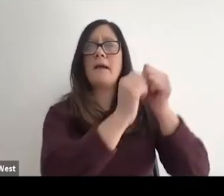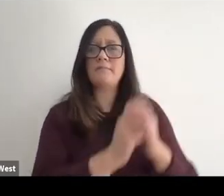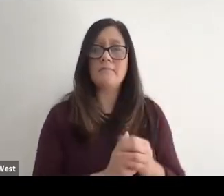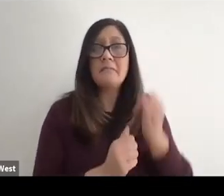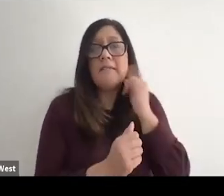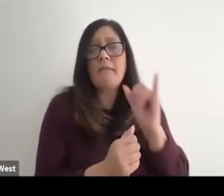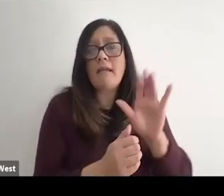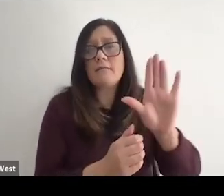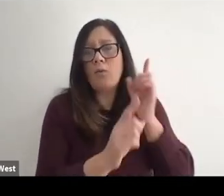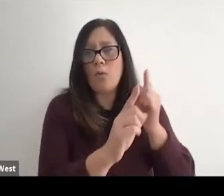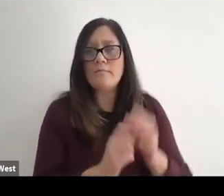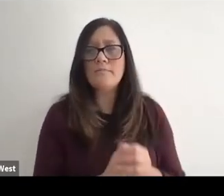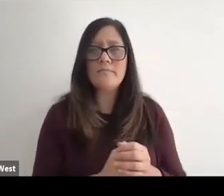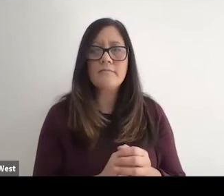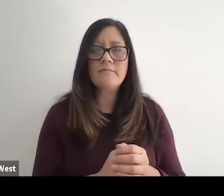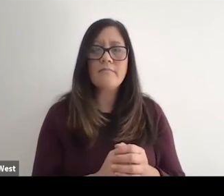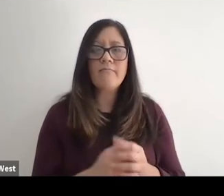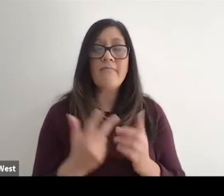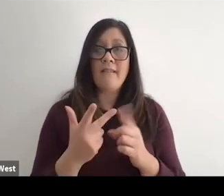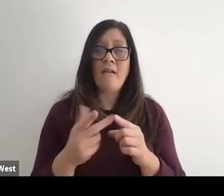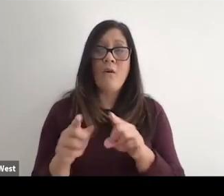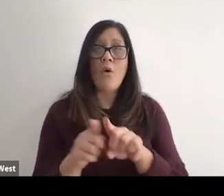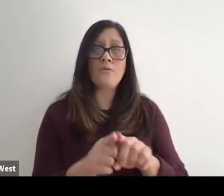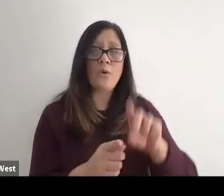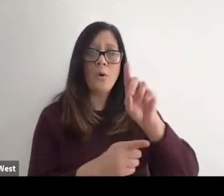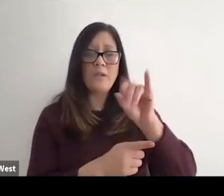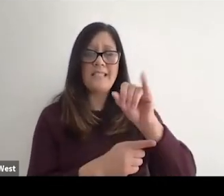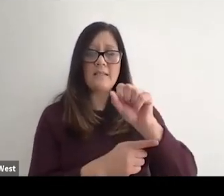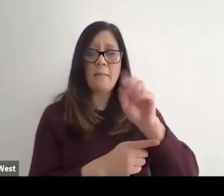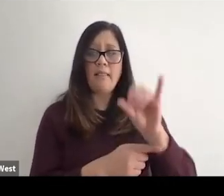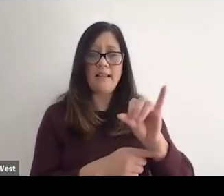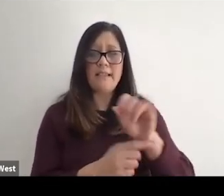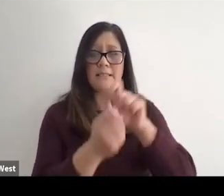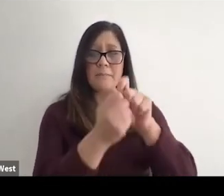If that's where they went ahead and also disability specific adaptive sports